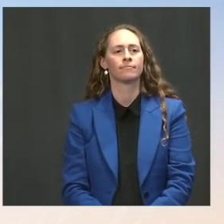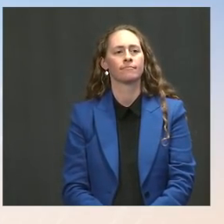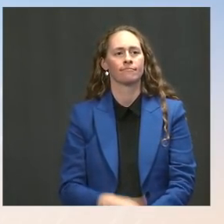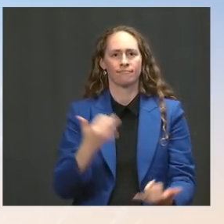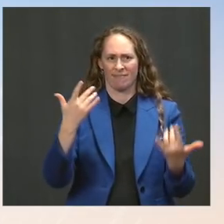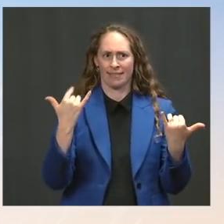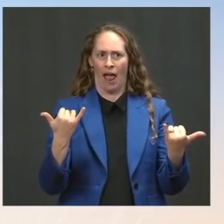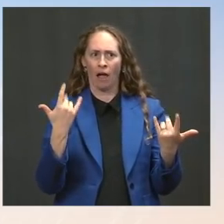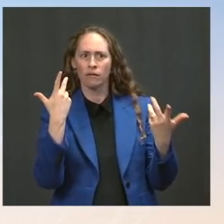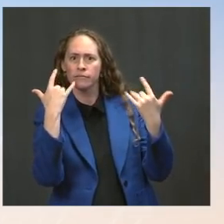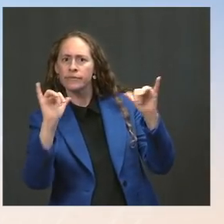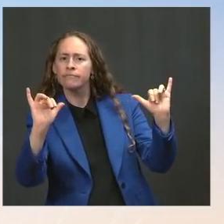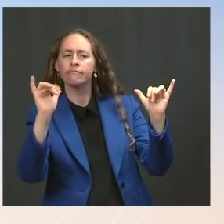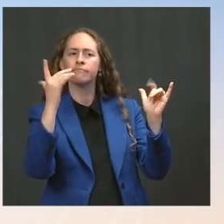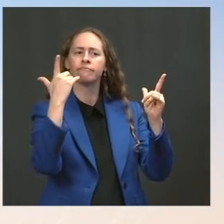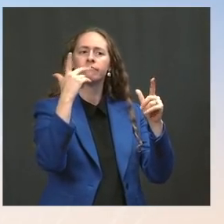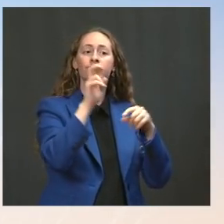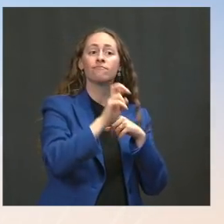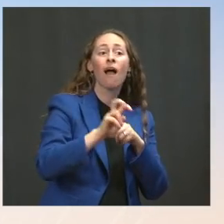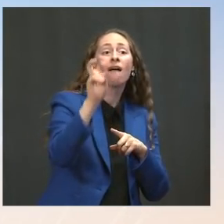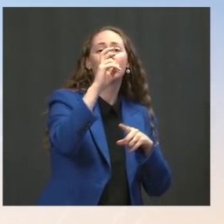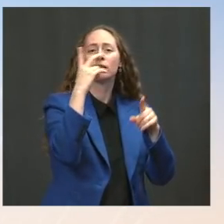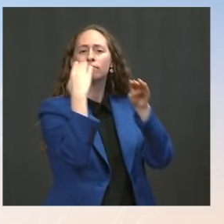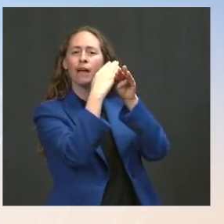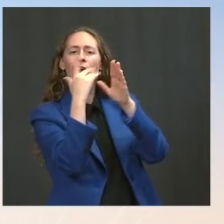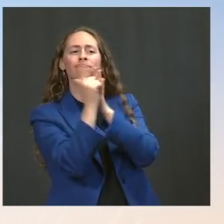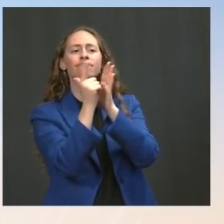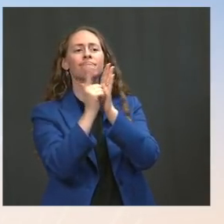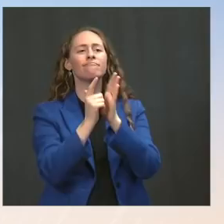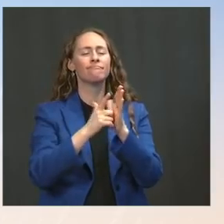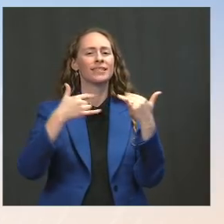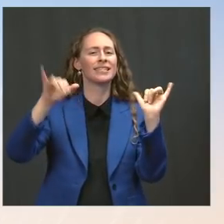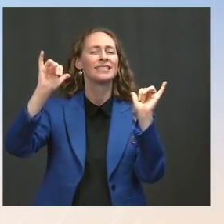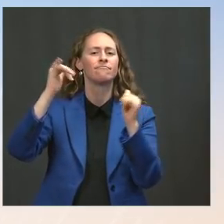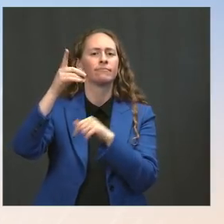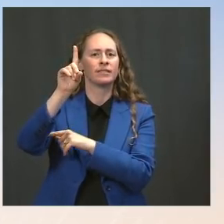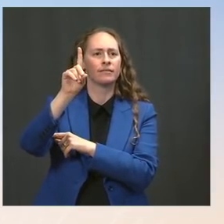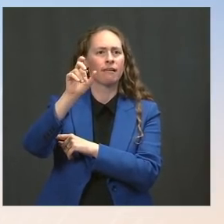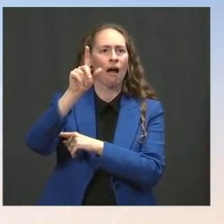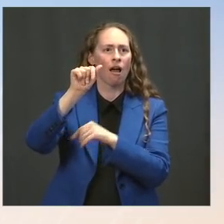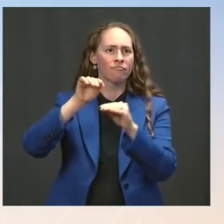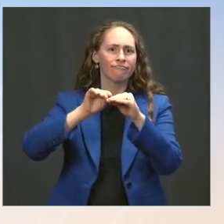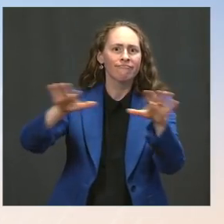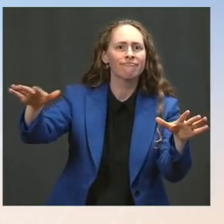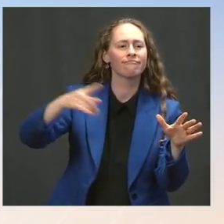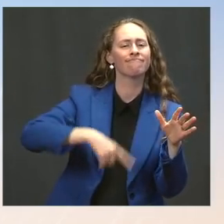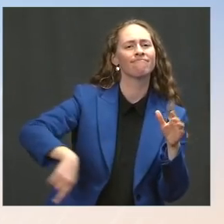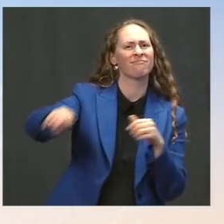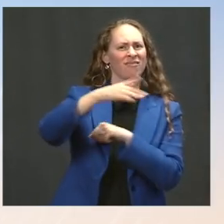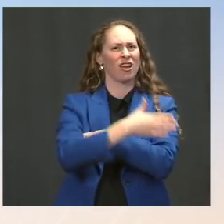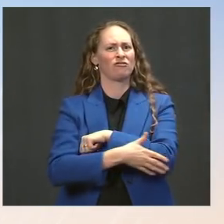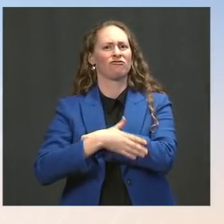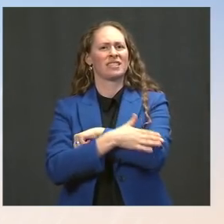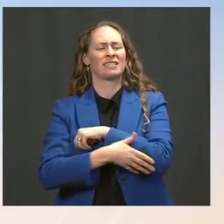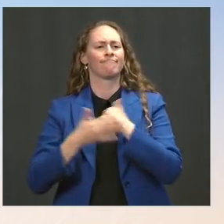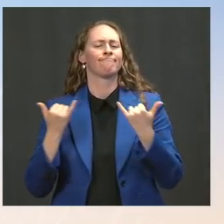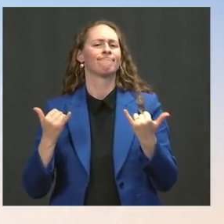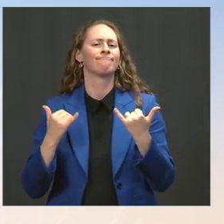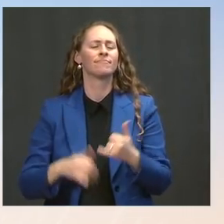The Delta variant is already dominant in the U.S., so how does keeping people from foreign countries out,